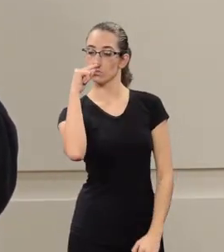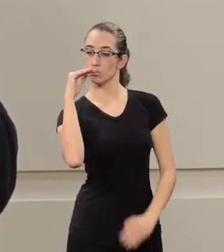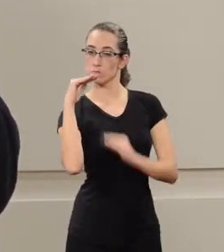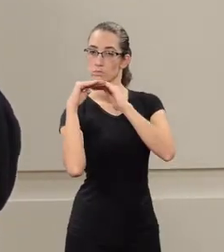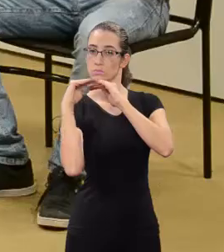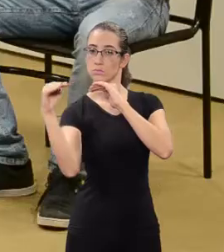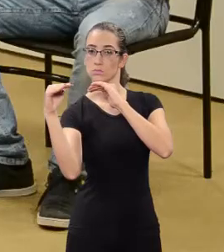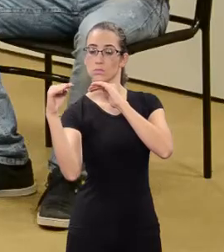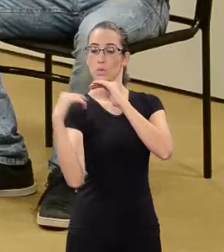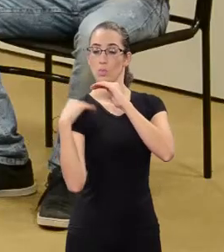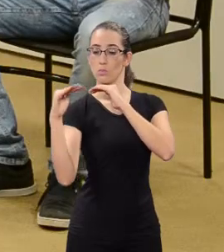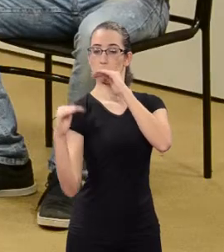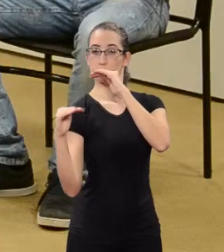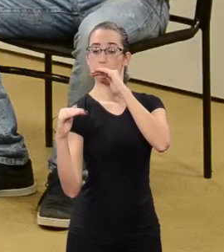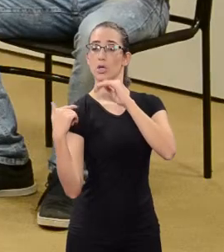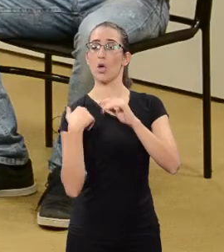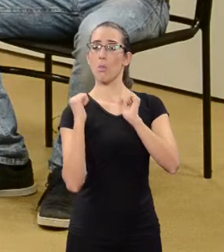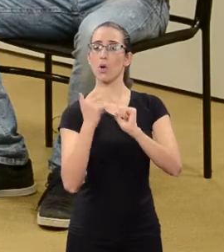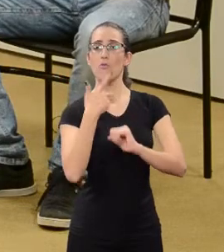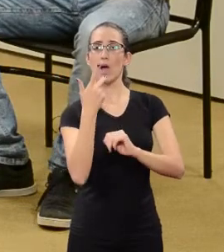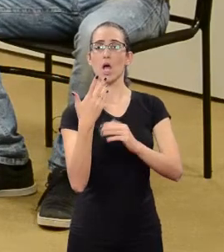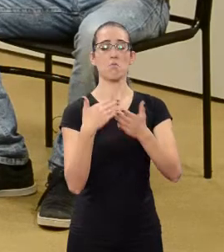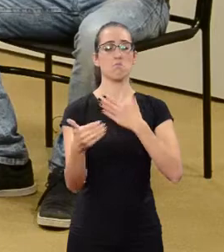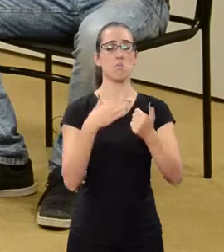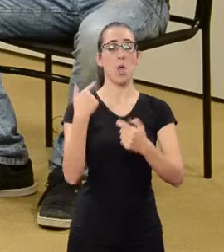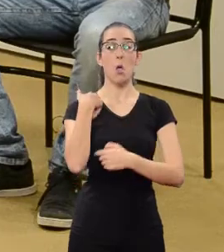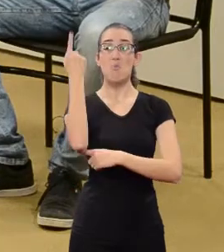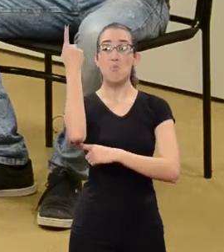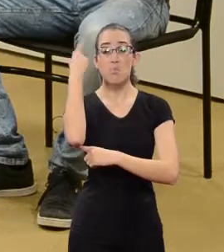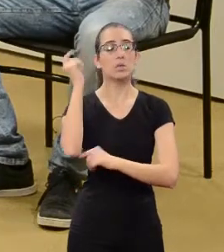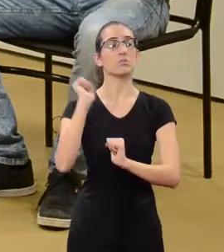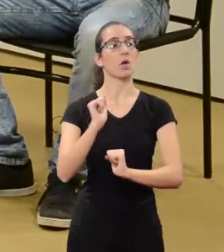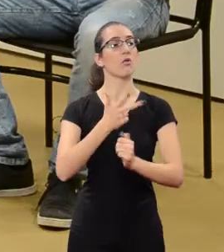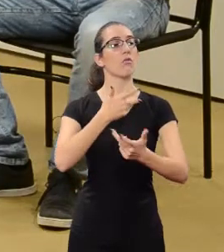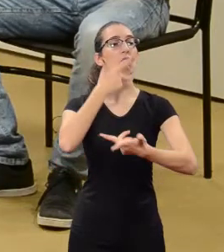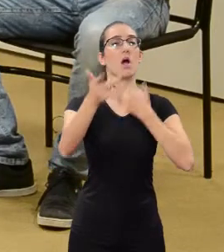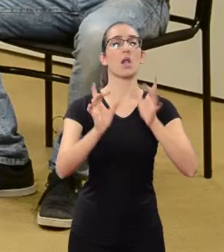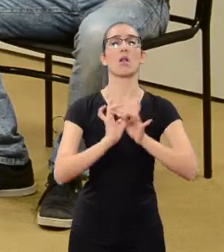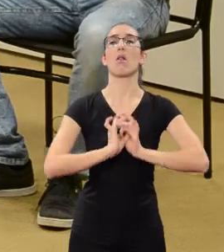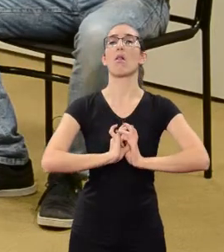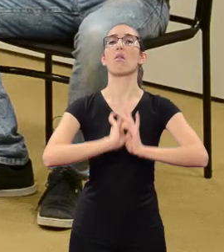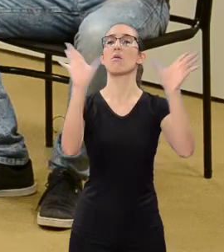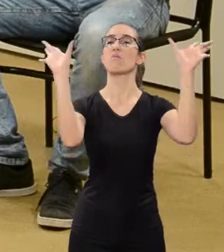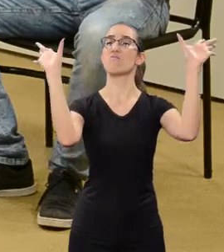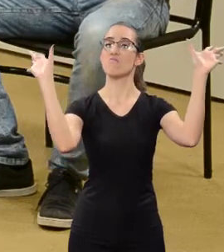whatever I think in a free way.